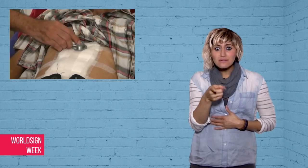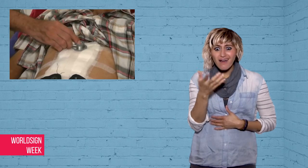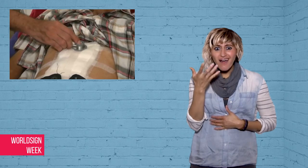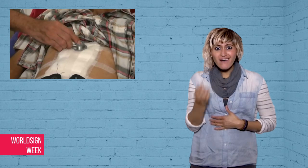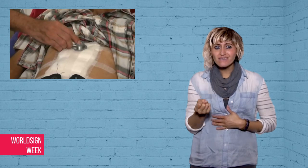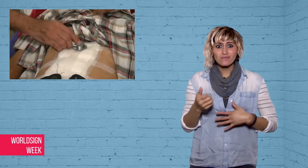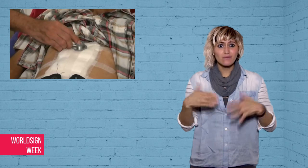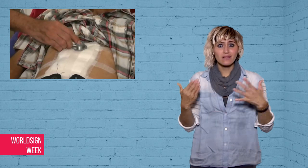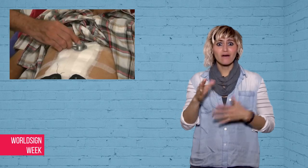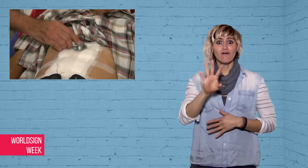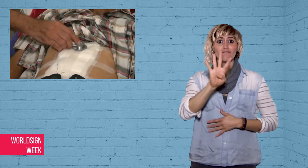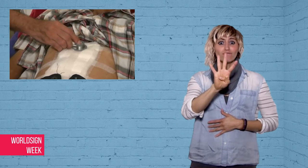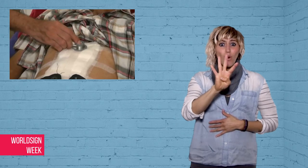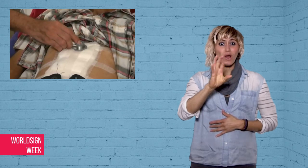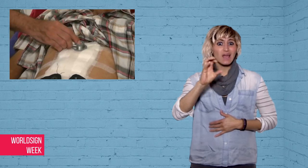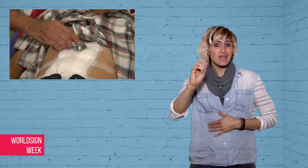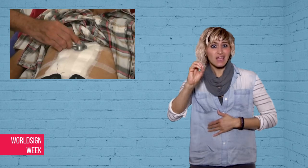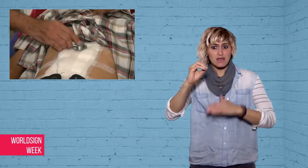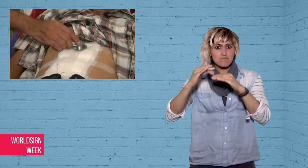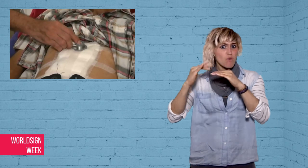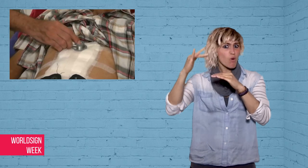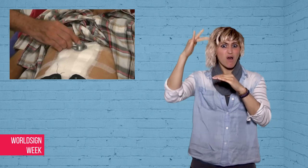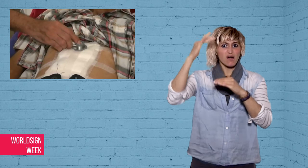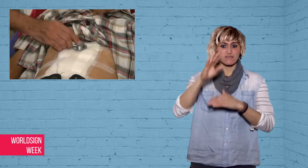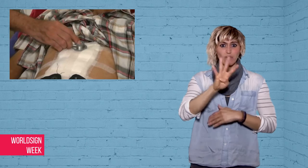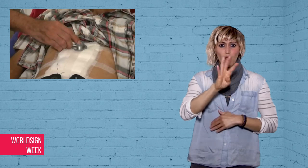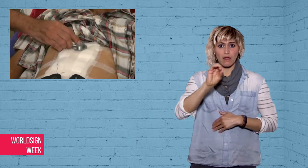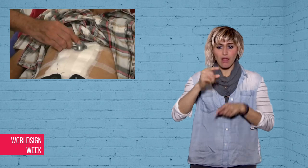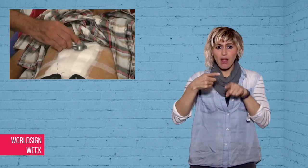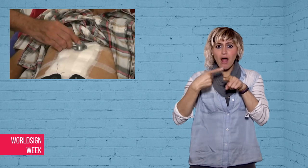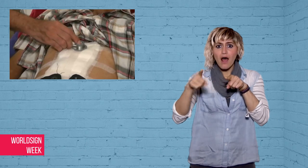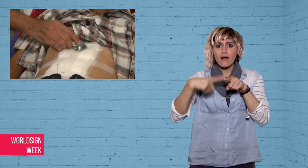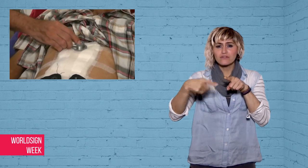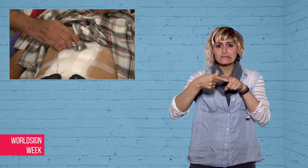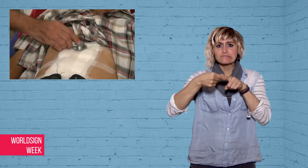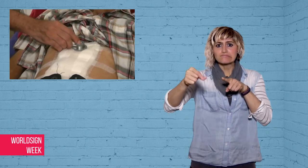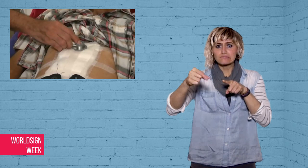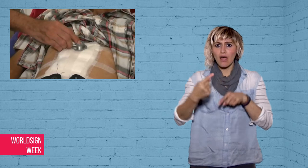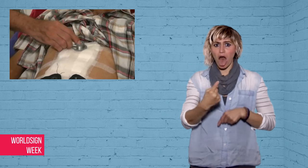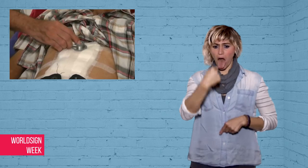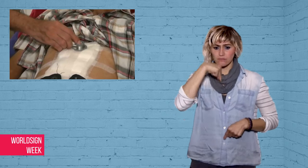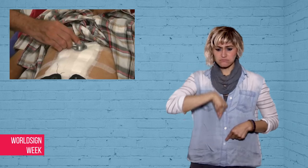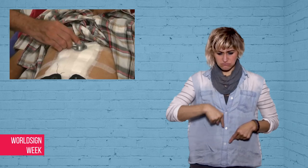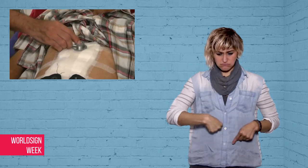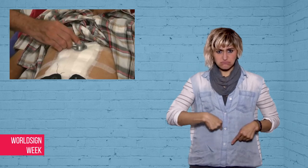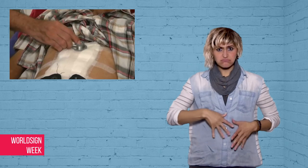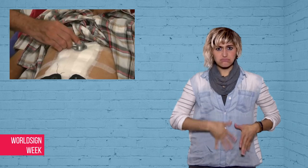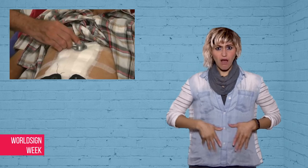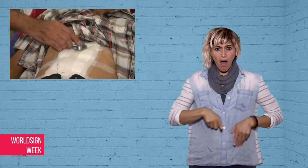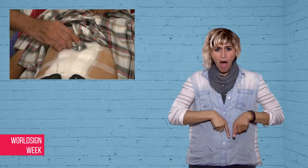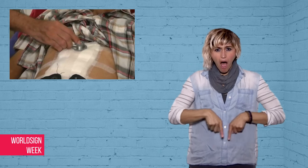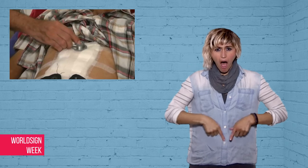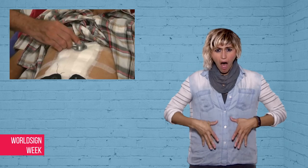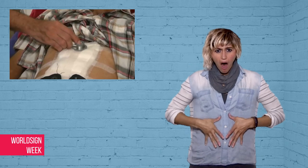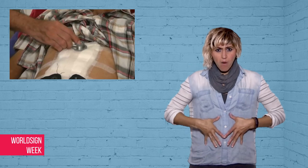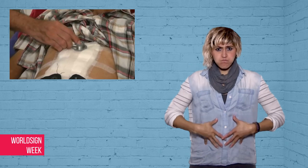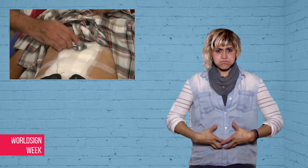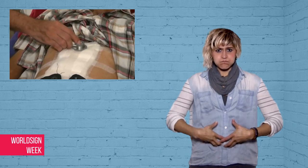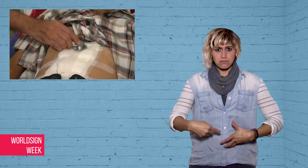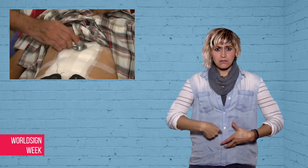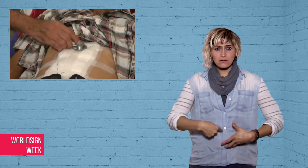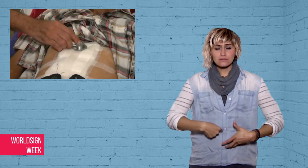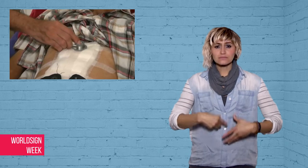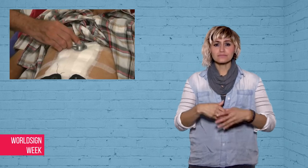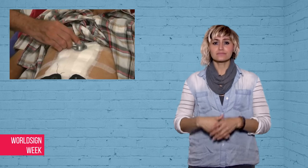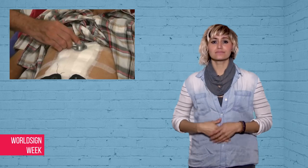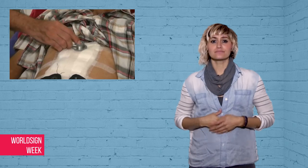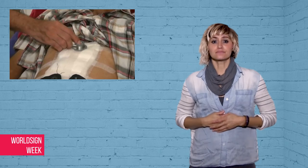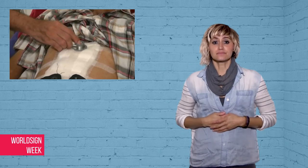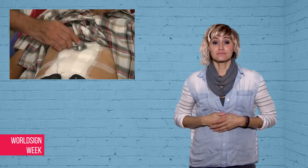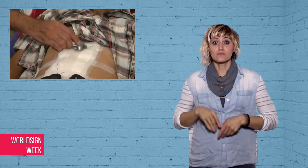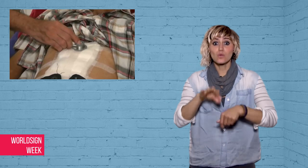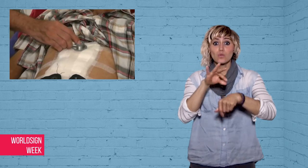find more than 40 knives in his stomach.